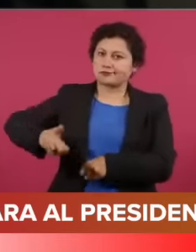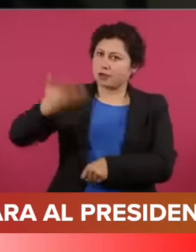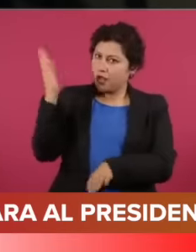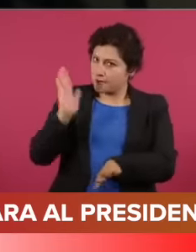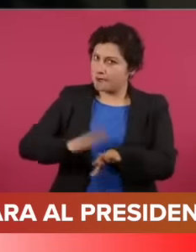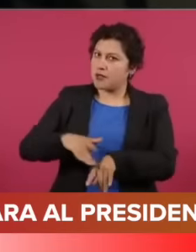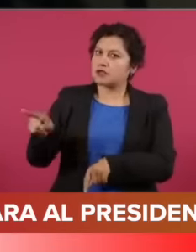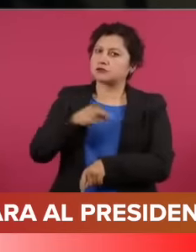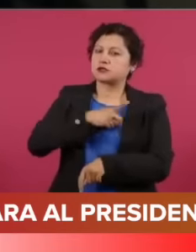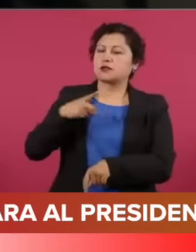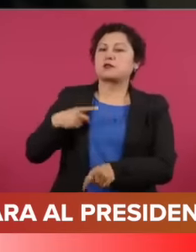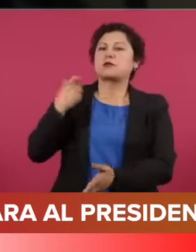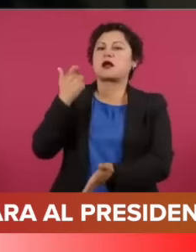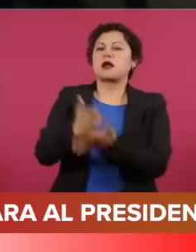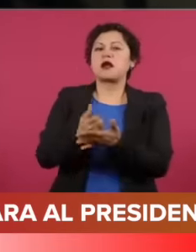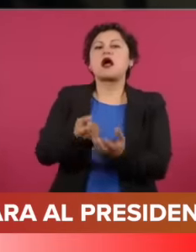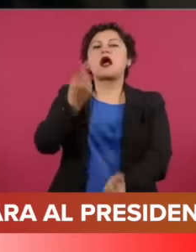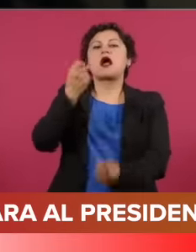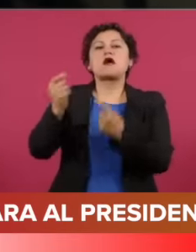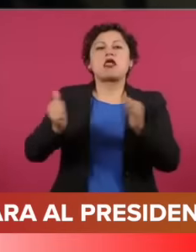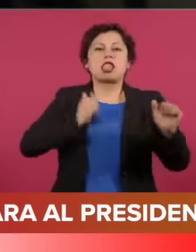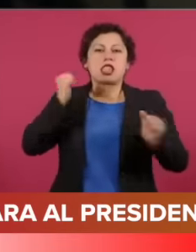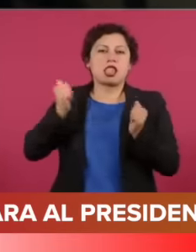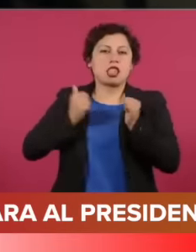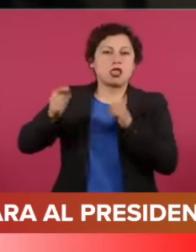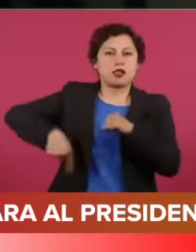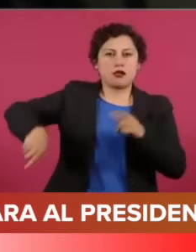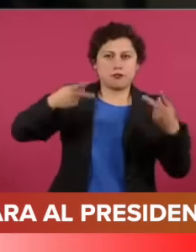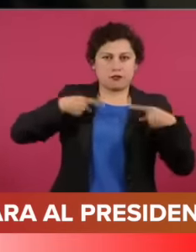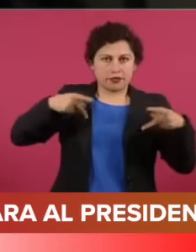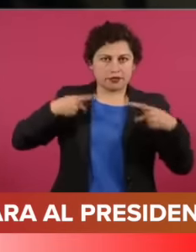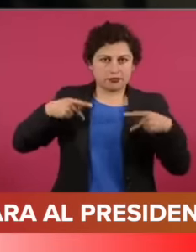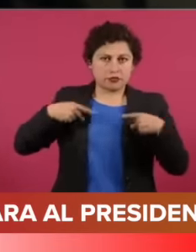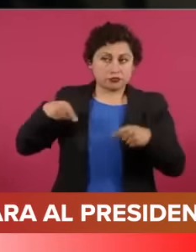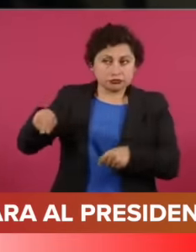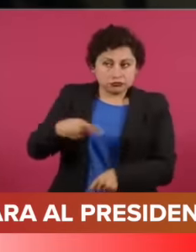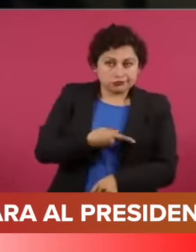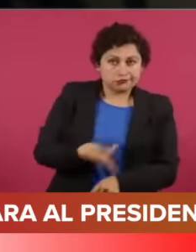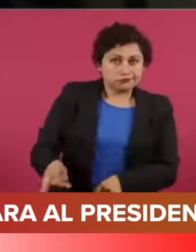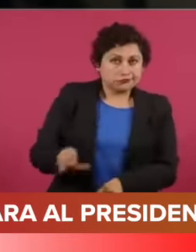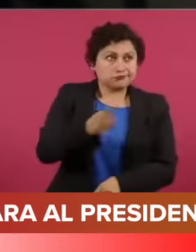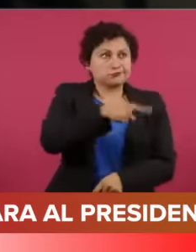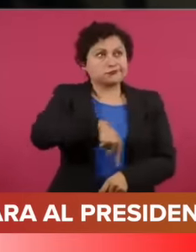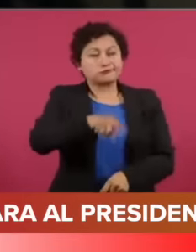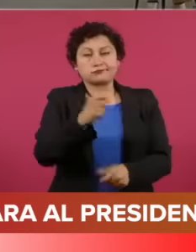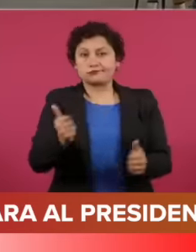same people who live there and who live in a certain degree of poverty, which is going to happen with